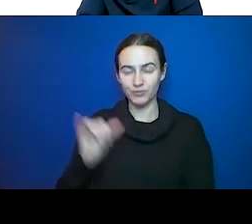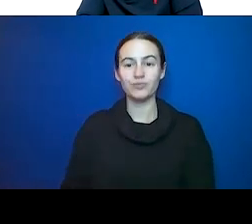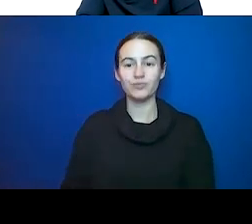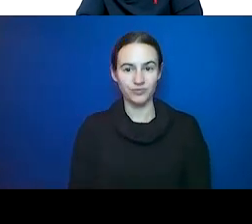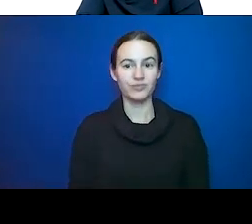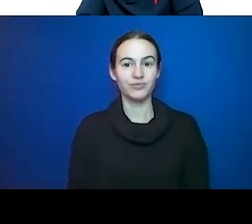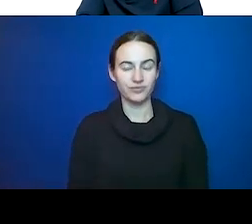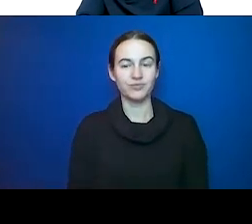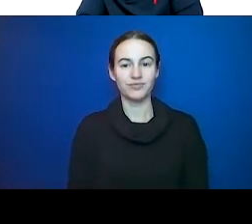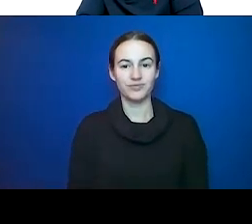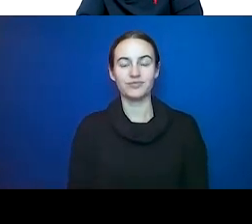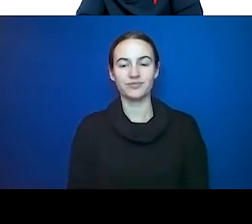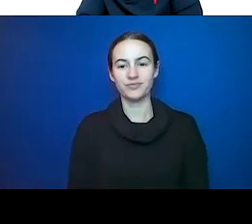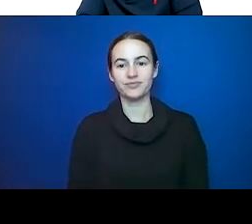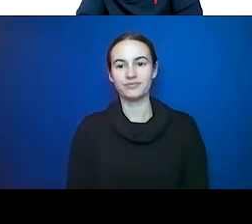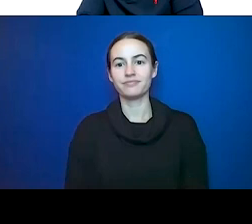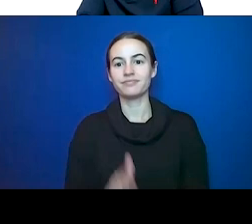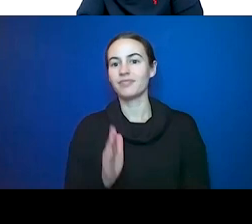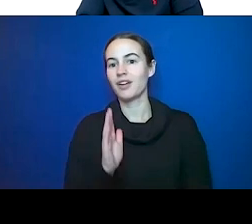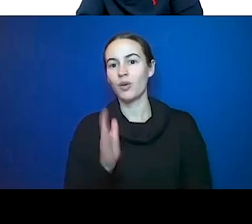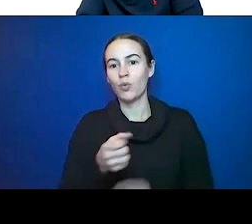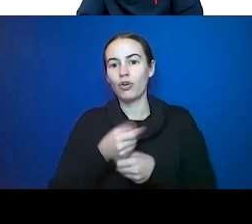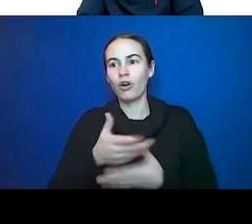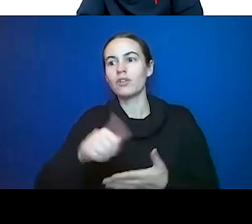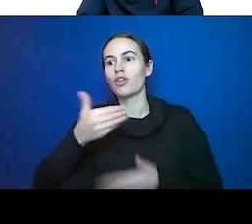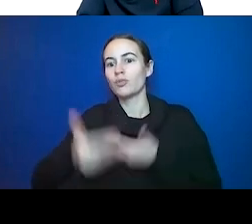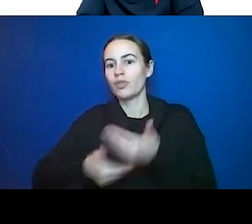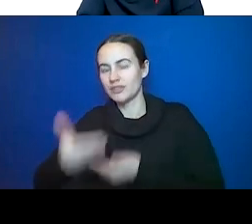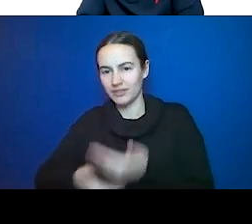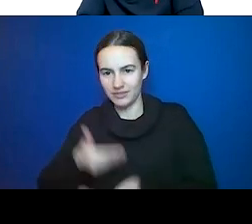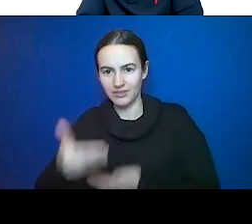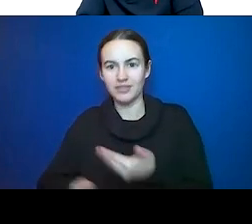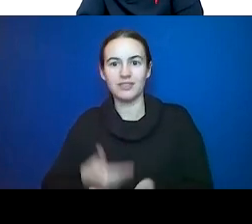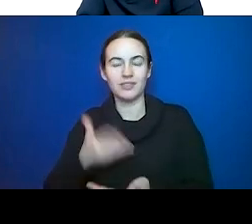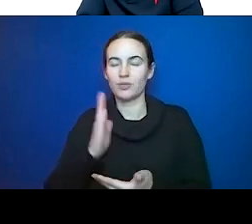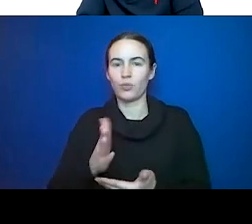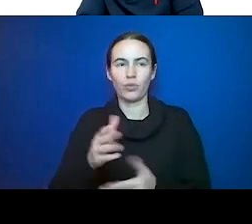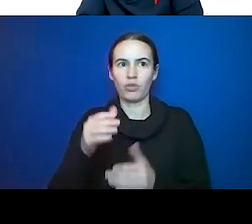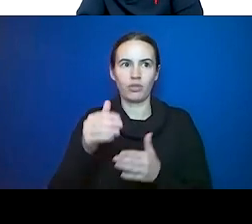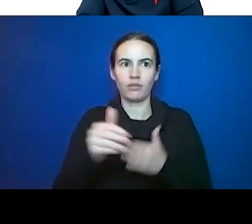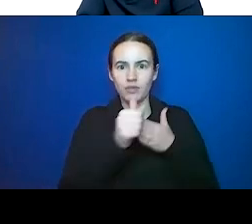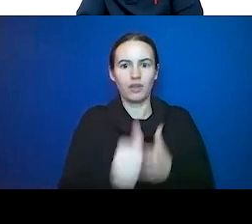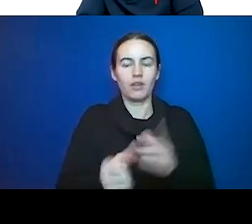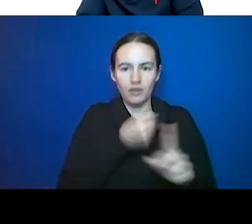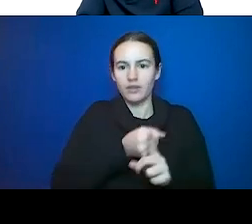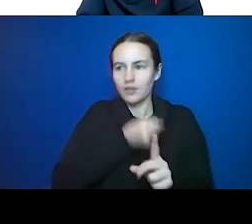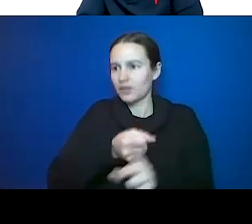processes which beget processes, which then turn around and beget those same processes so it's kind of like a dog chasing its